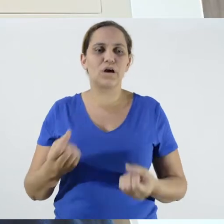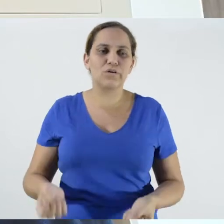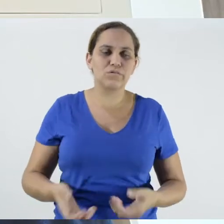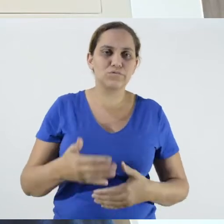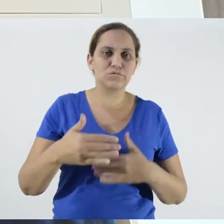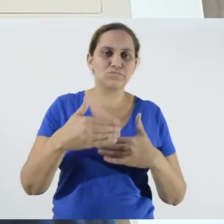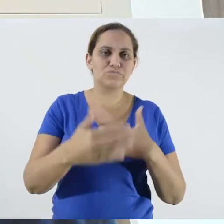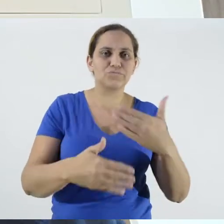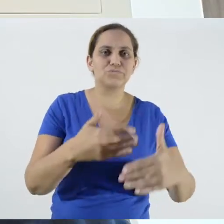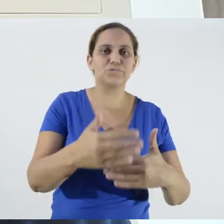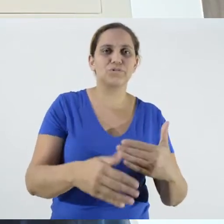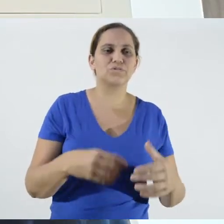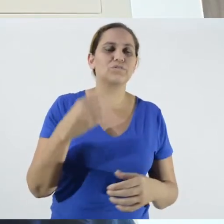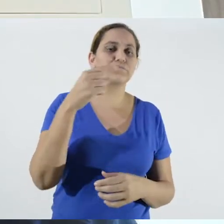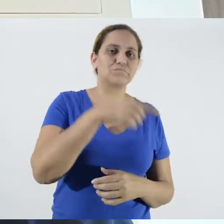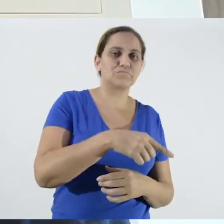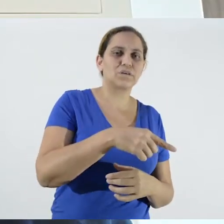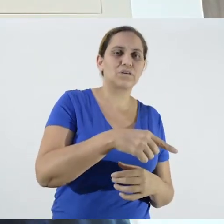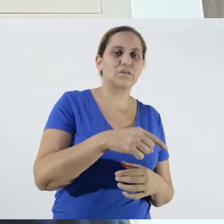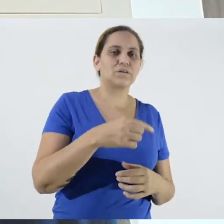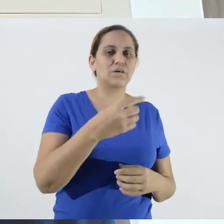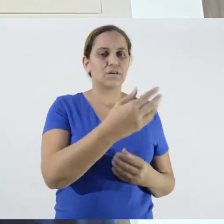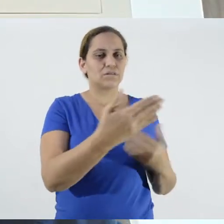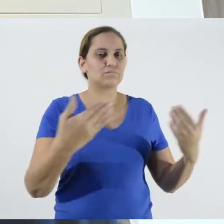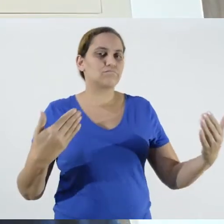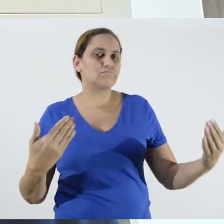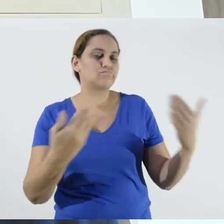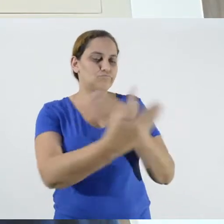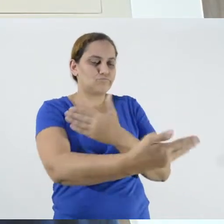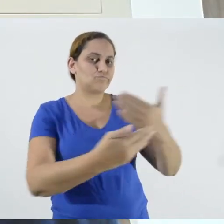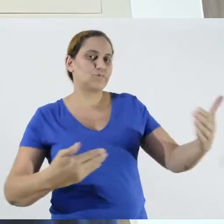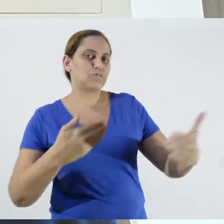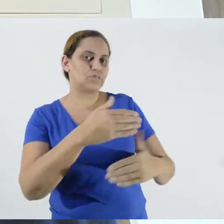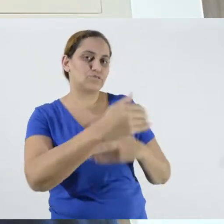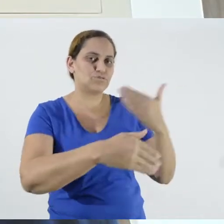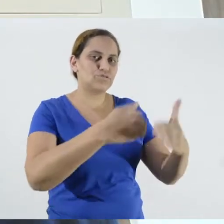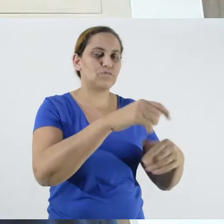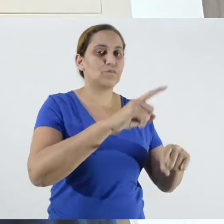we are interacting to be able to develop the material in the best possible way